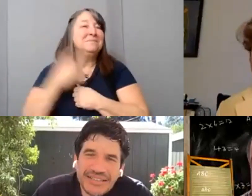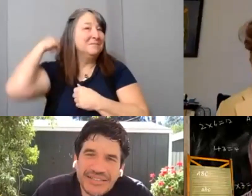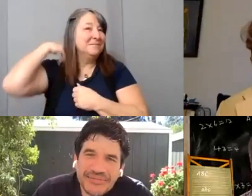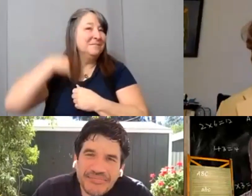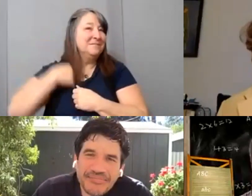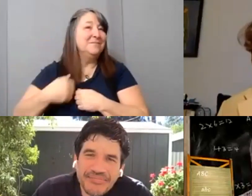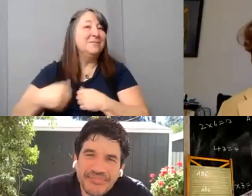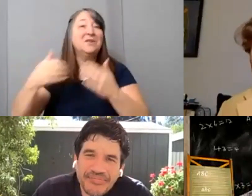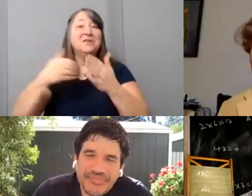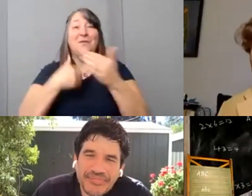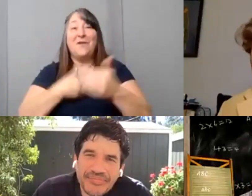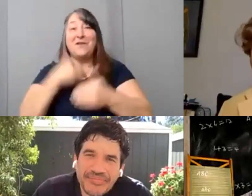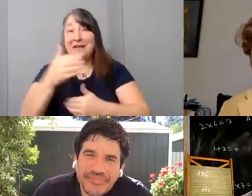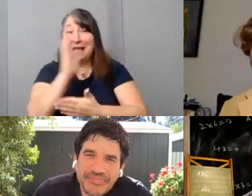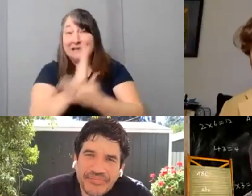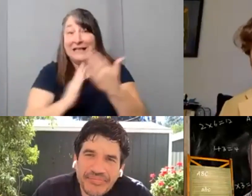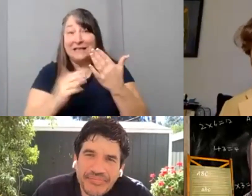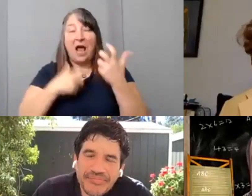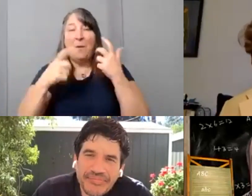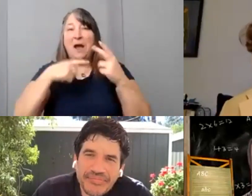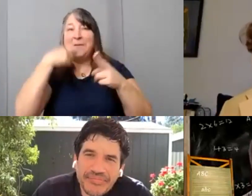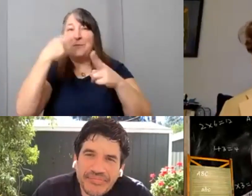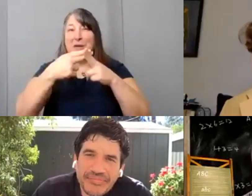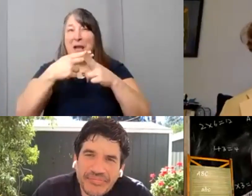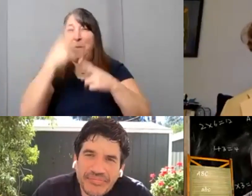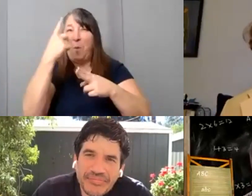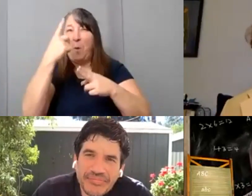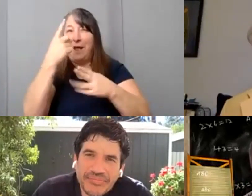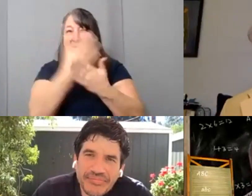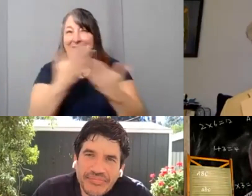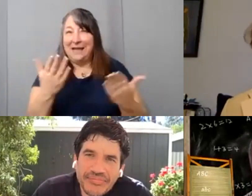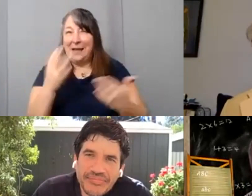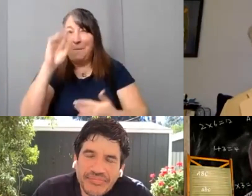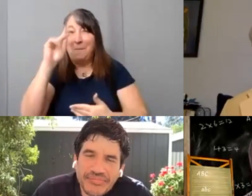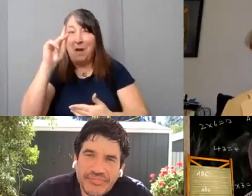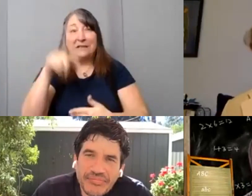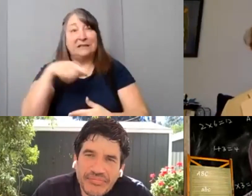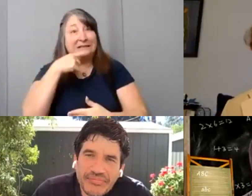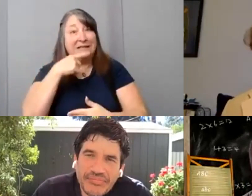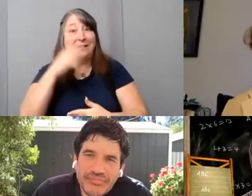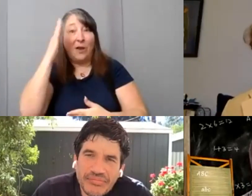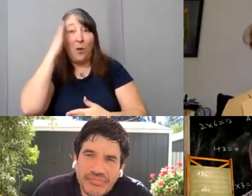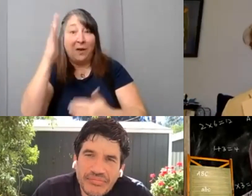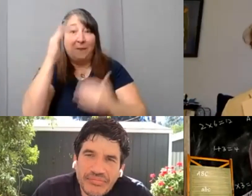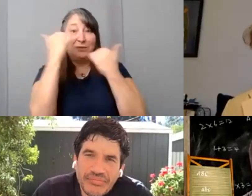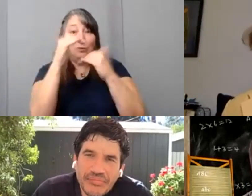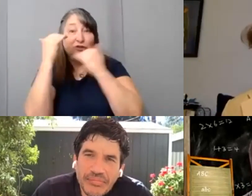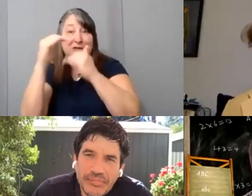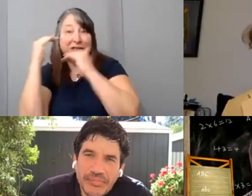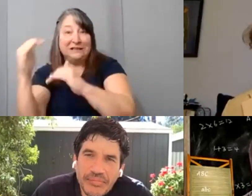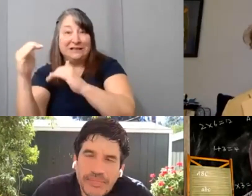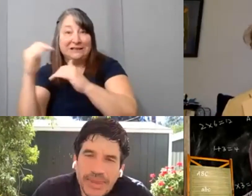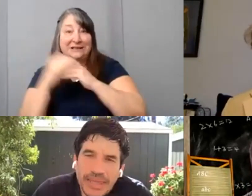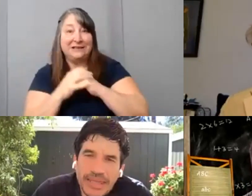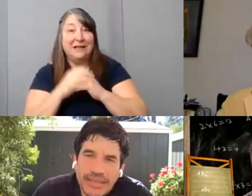next section, I do want to just bring up one area that you know, Mark did say Look, there are going to be restrictions. And as I said, this is a home edition.